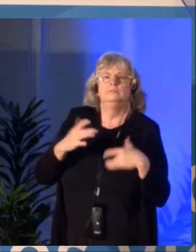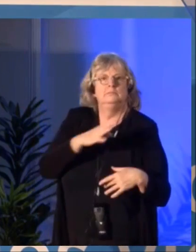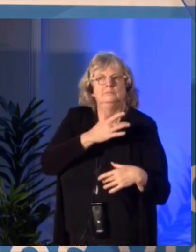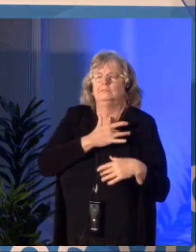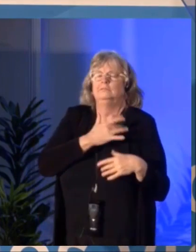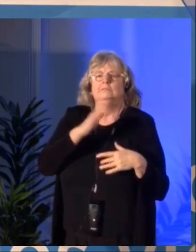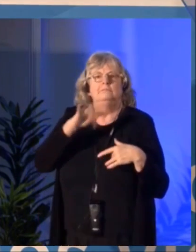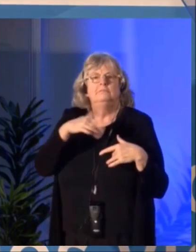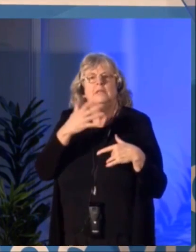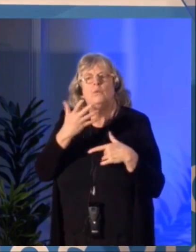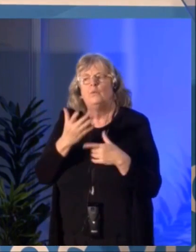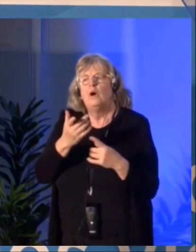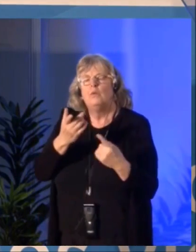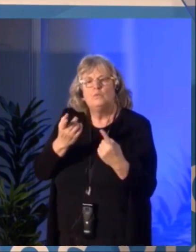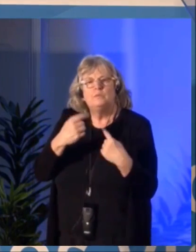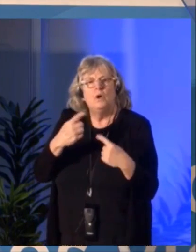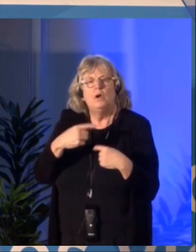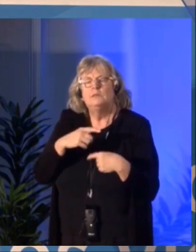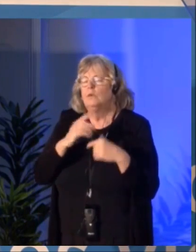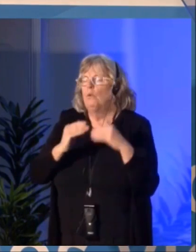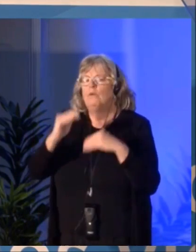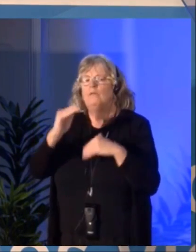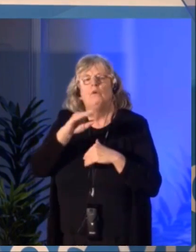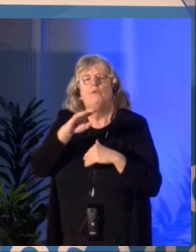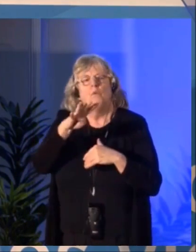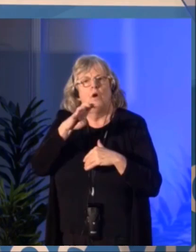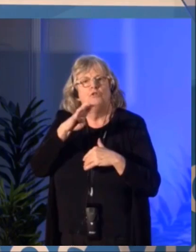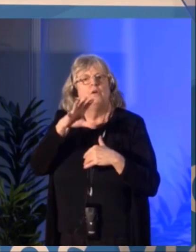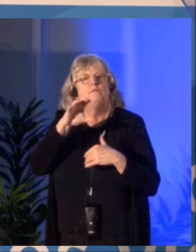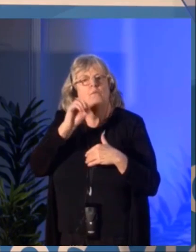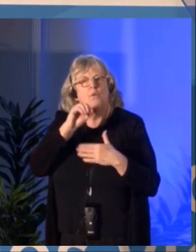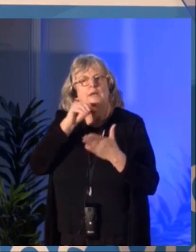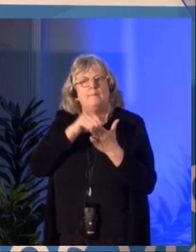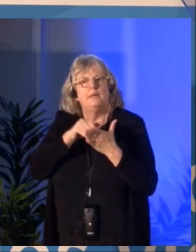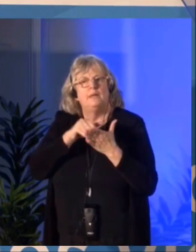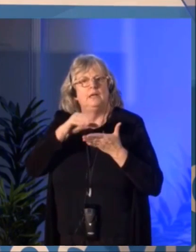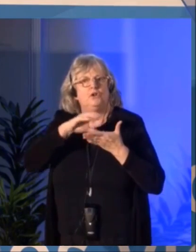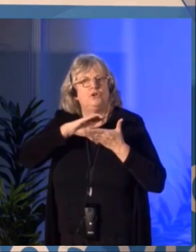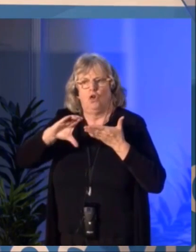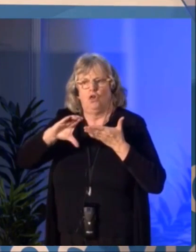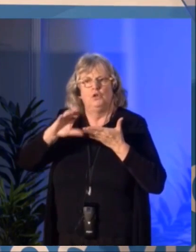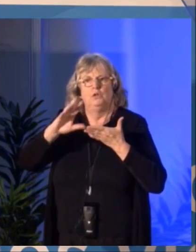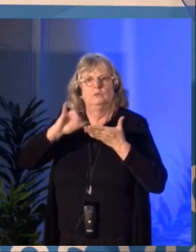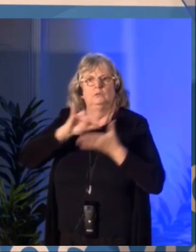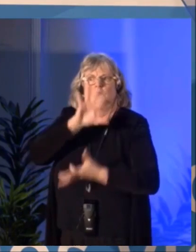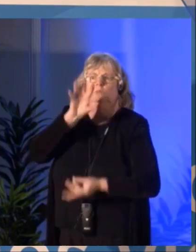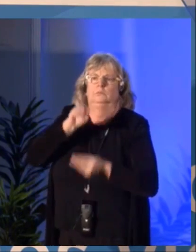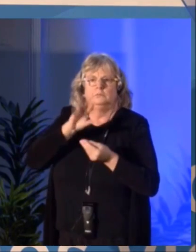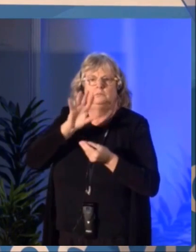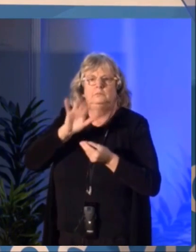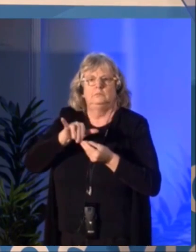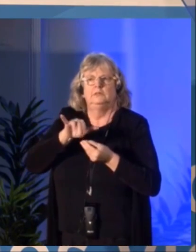so the Council can begin investing permanently in its six new programs and the strategic fund